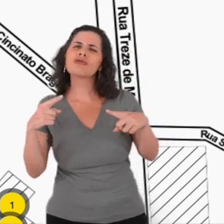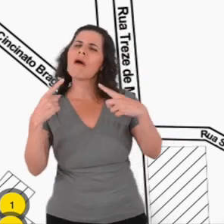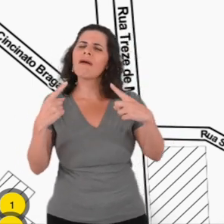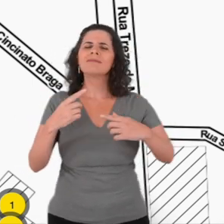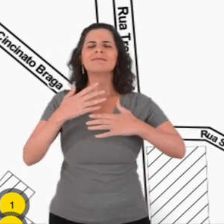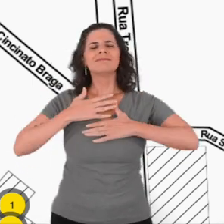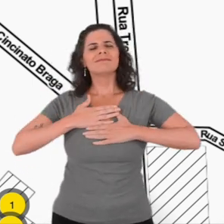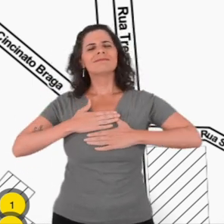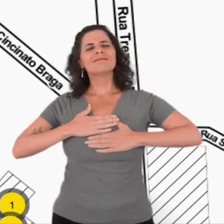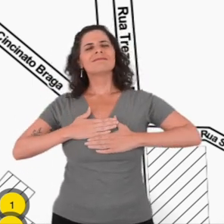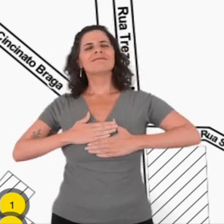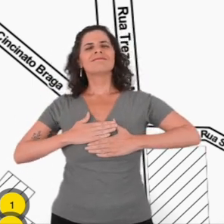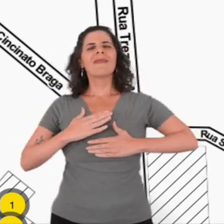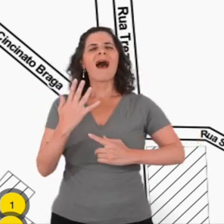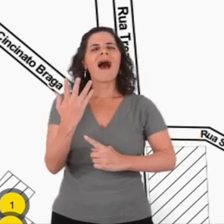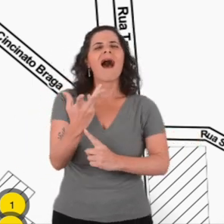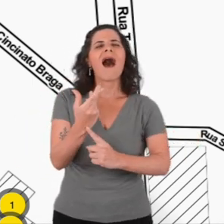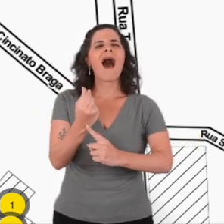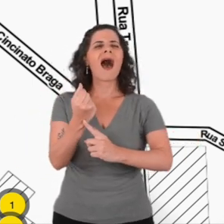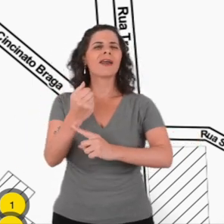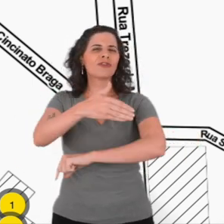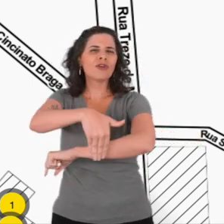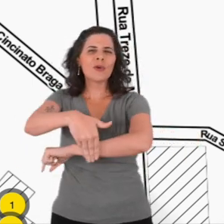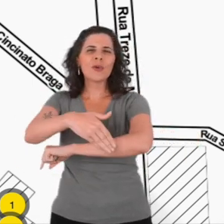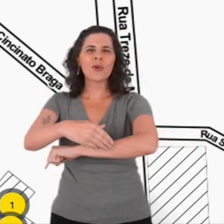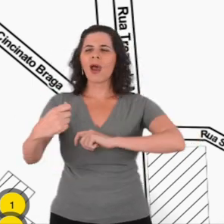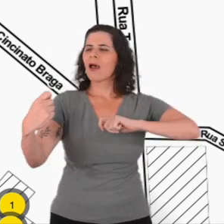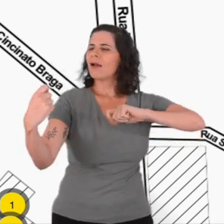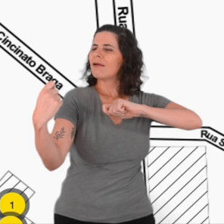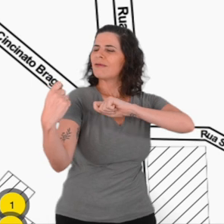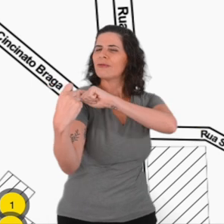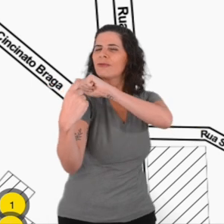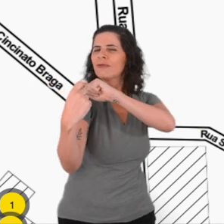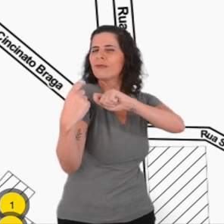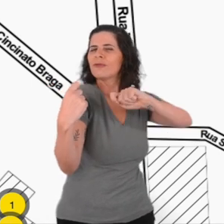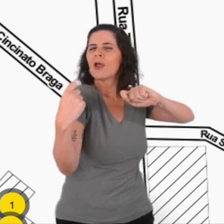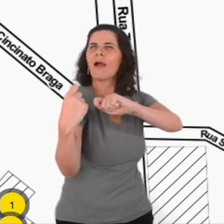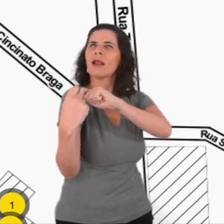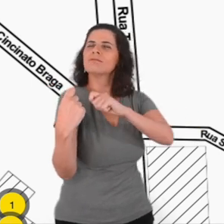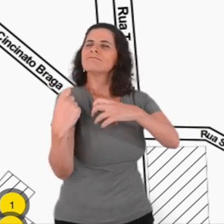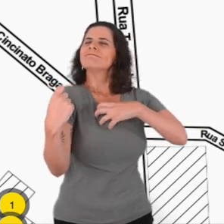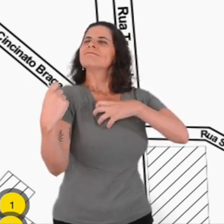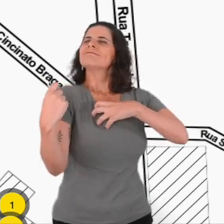which brings us back to that feeling of calm,